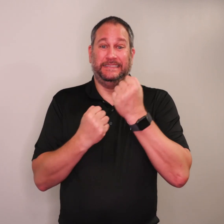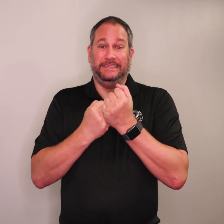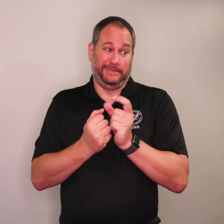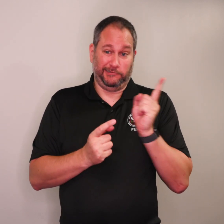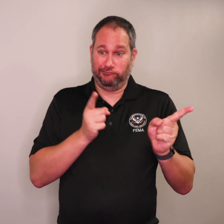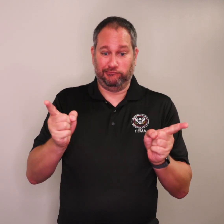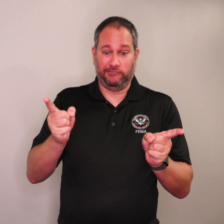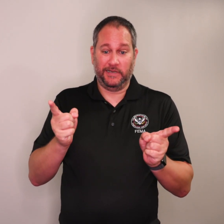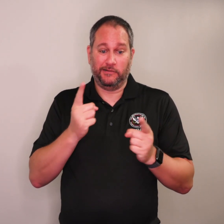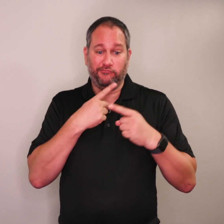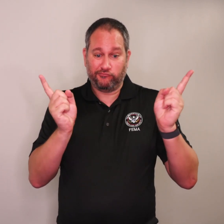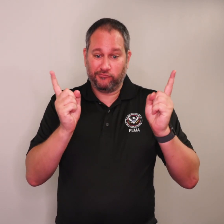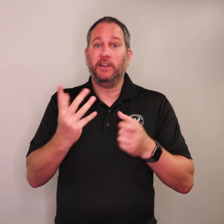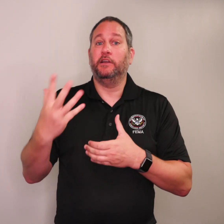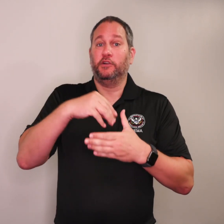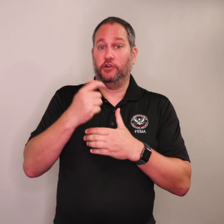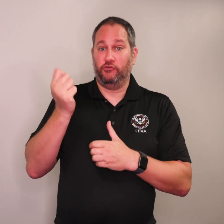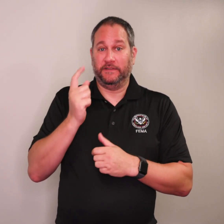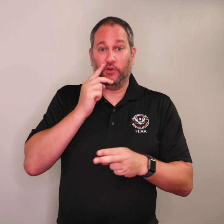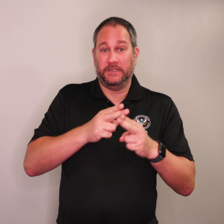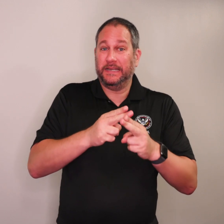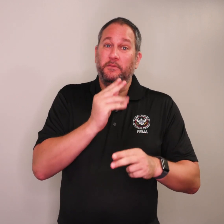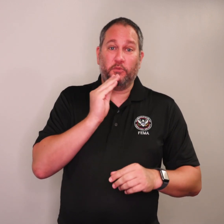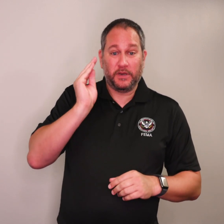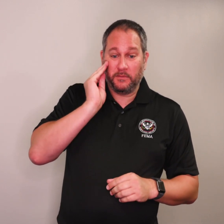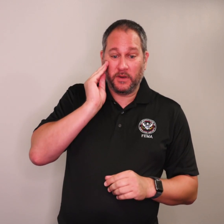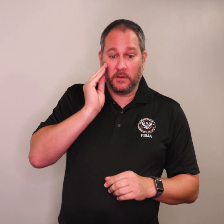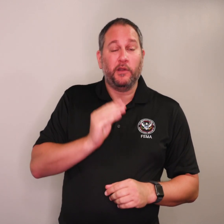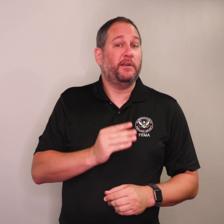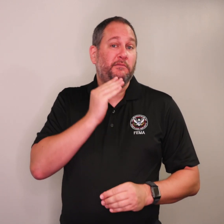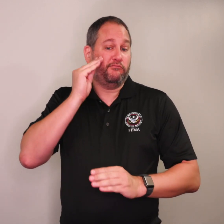Disaster assistance in these counties can include grants for temporary housing